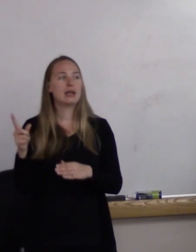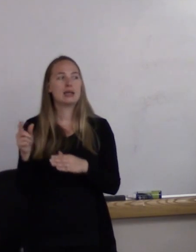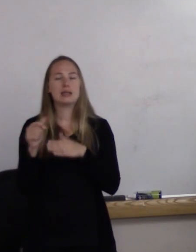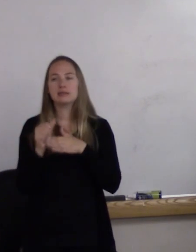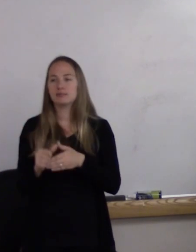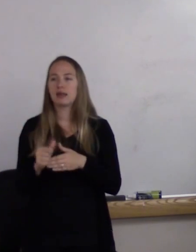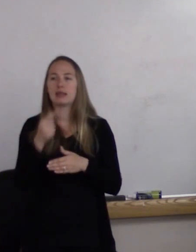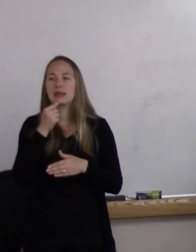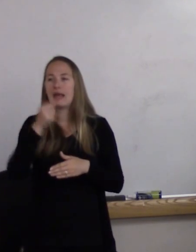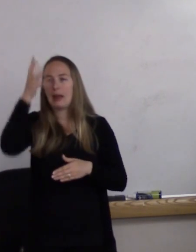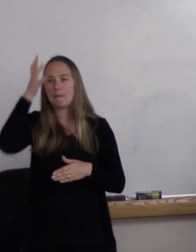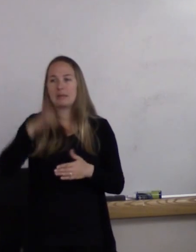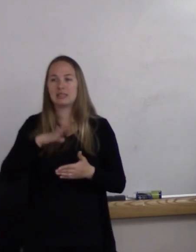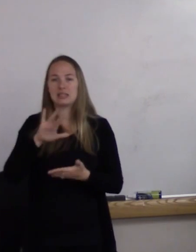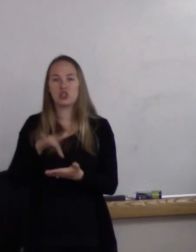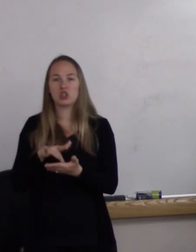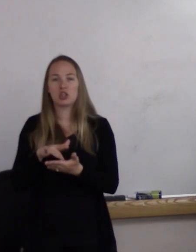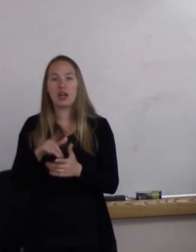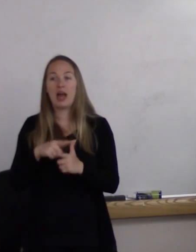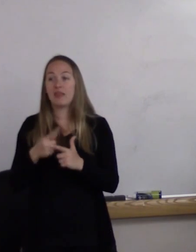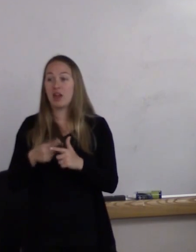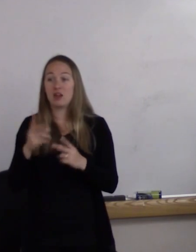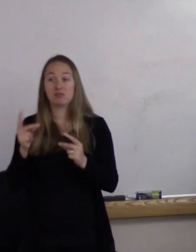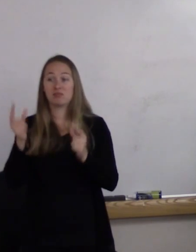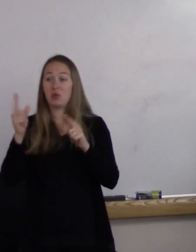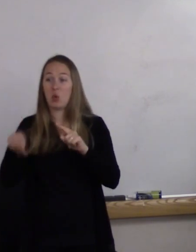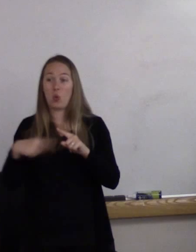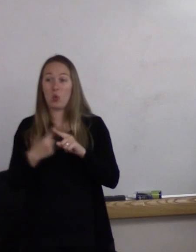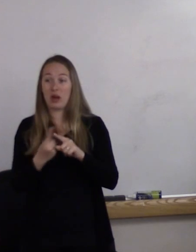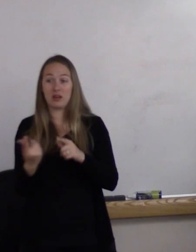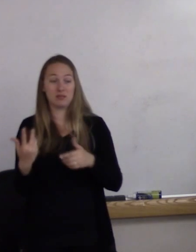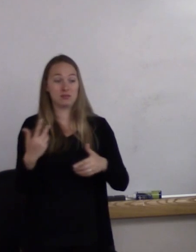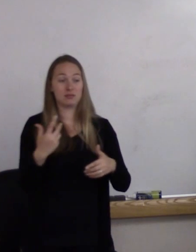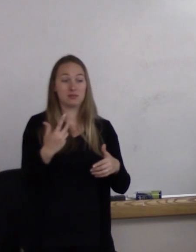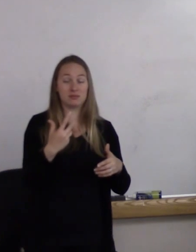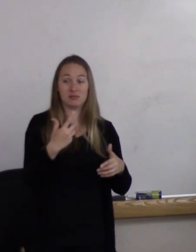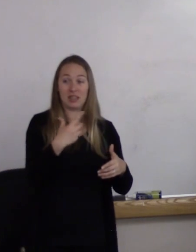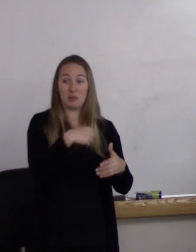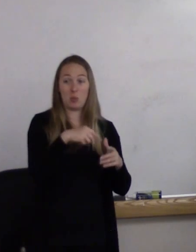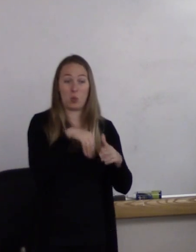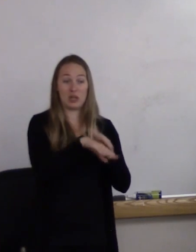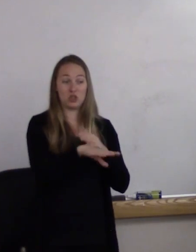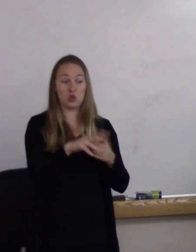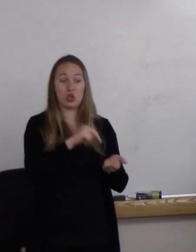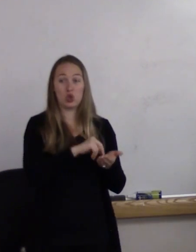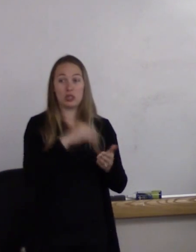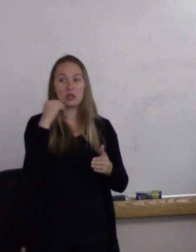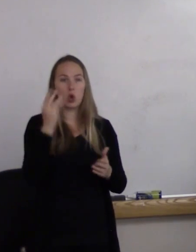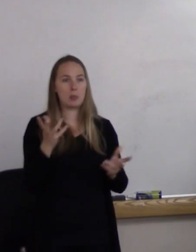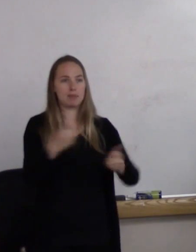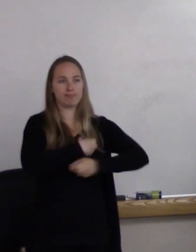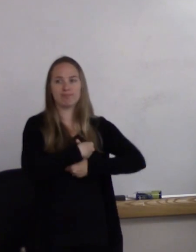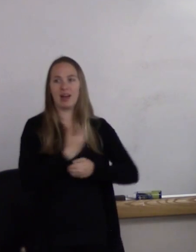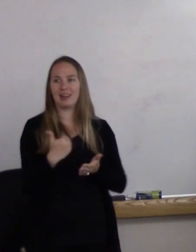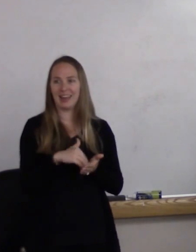And he went back in the closet as soon as he-- I think now he's a little more open with people, but he was just so afraid.